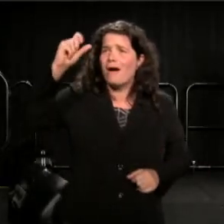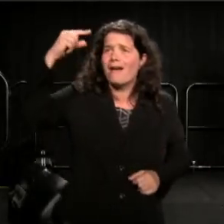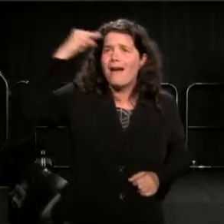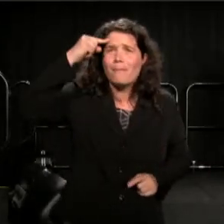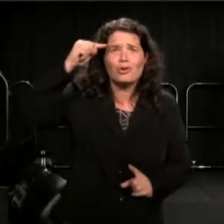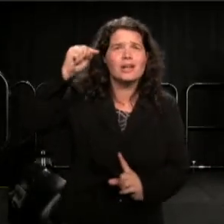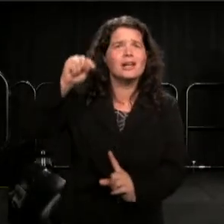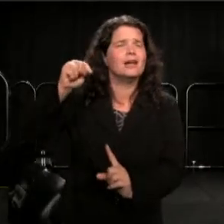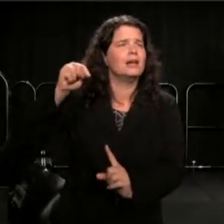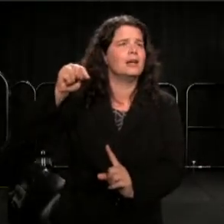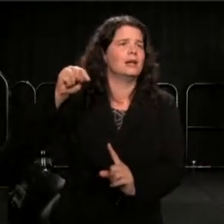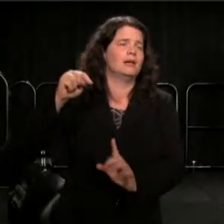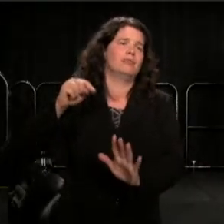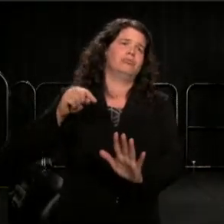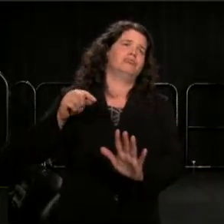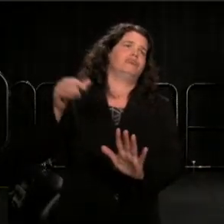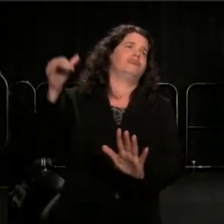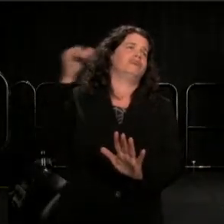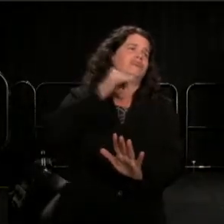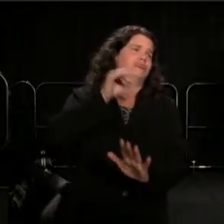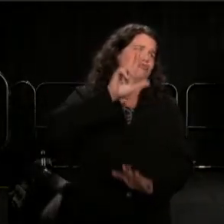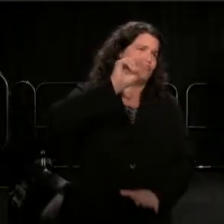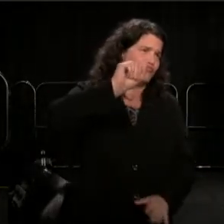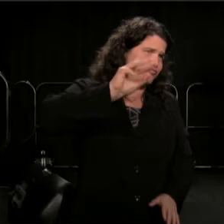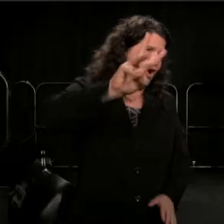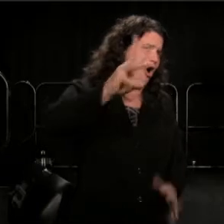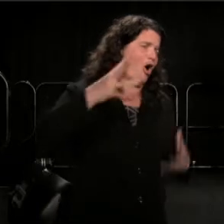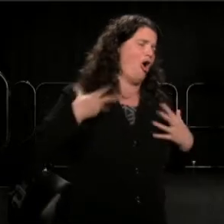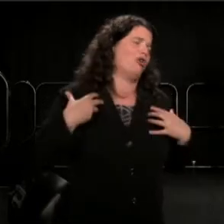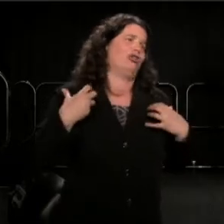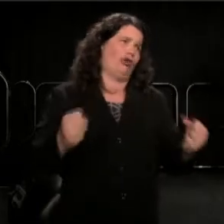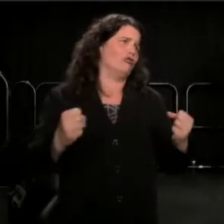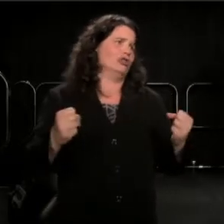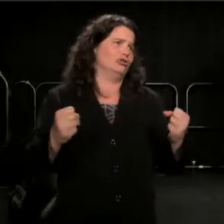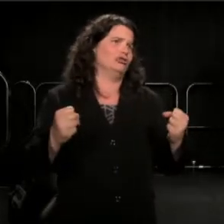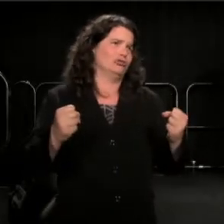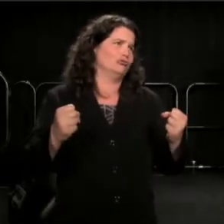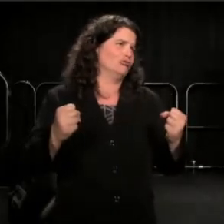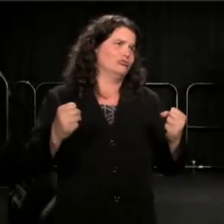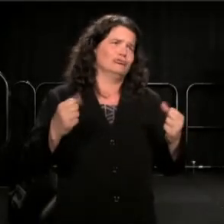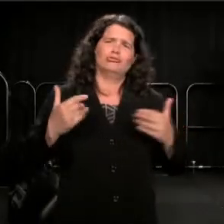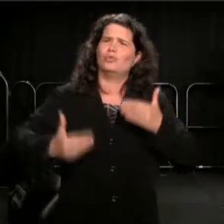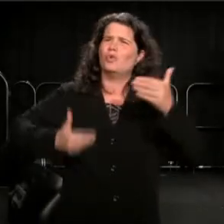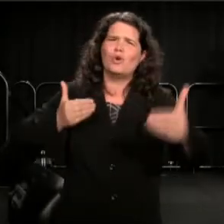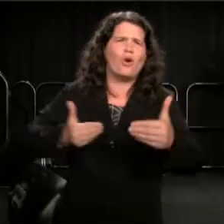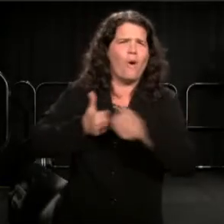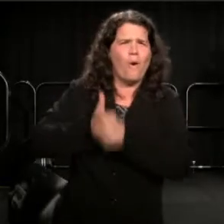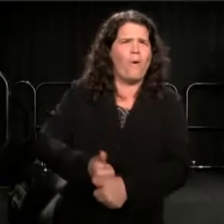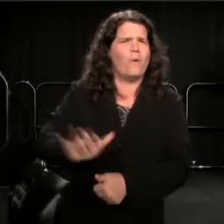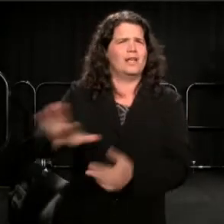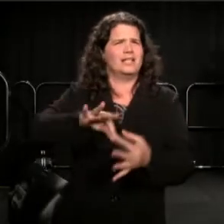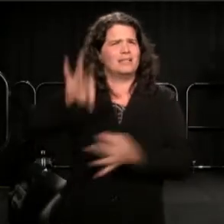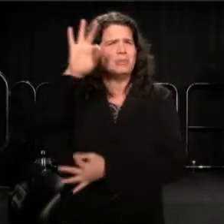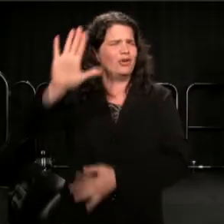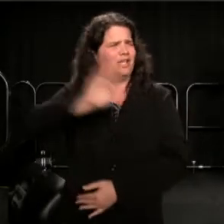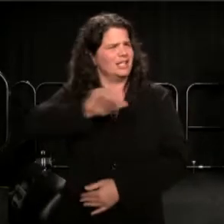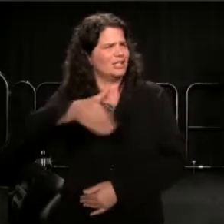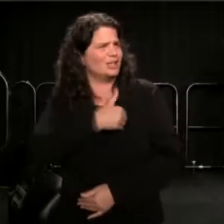I say it takes raw courage to go with his spirit, to go with his soul, to go with his heart.